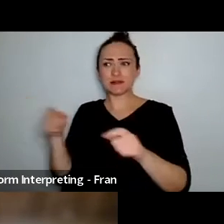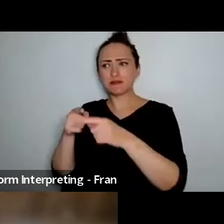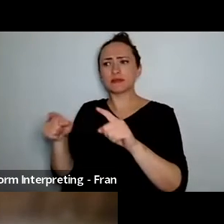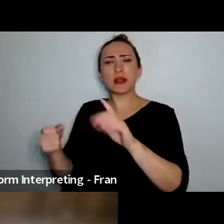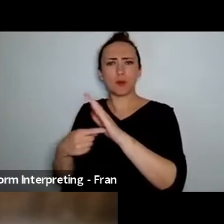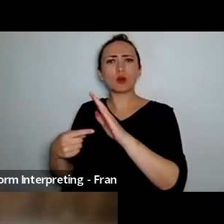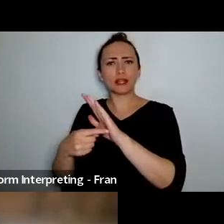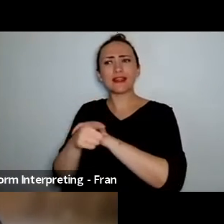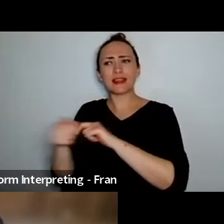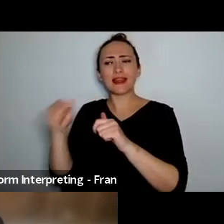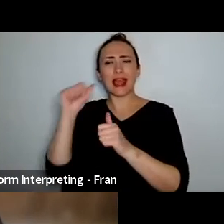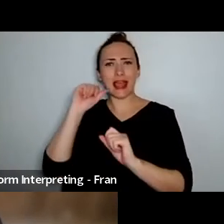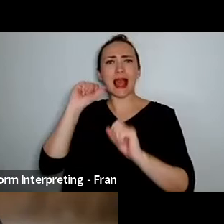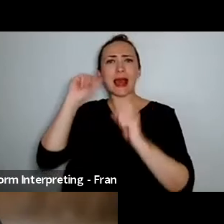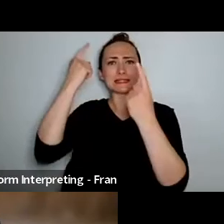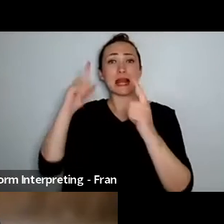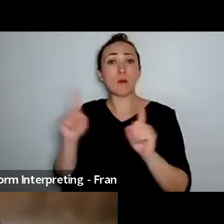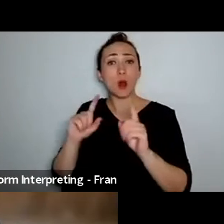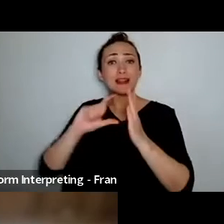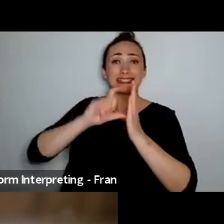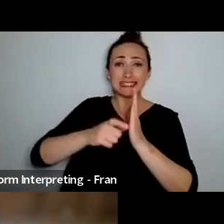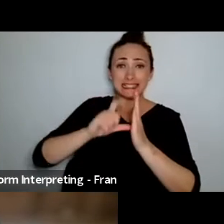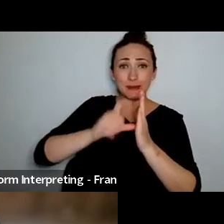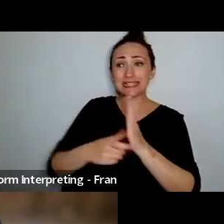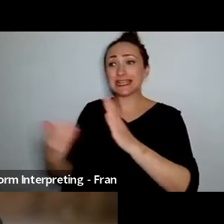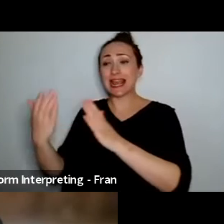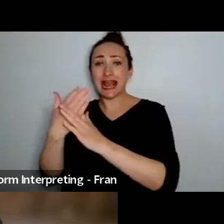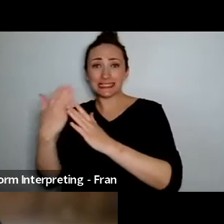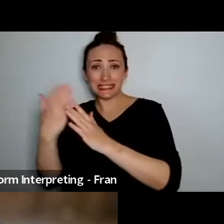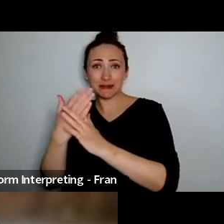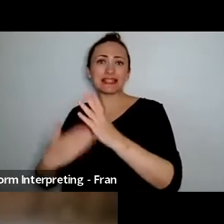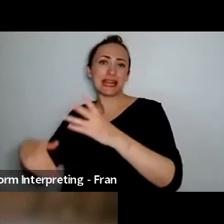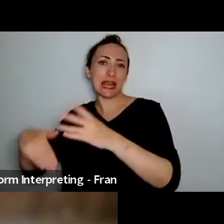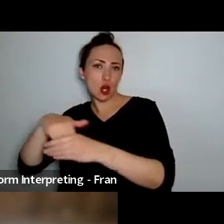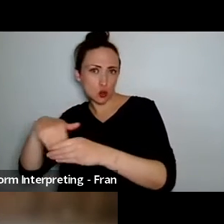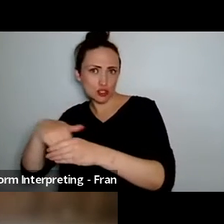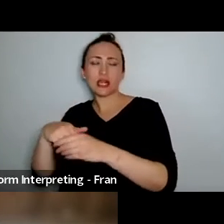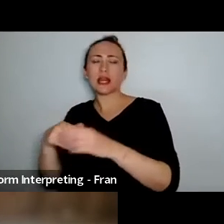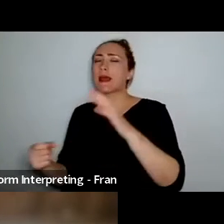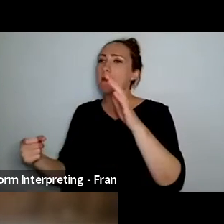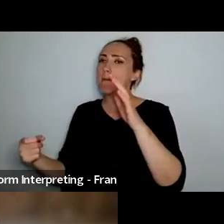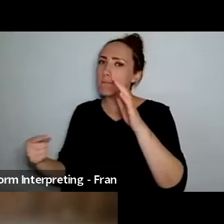in in around the making of the work so it's a journey that we all go on together. Ngā mihi Marc.